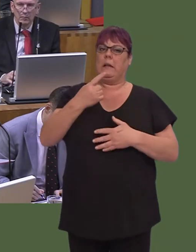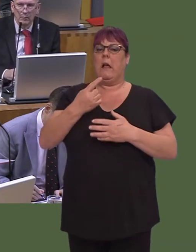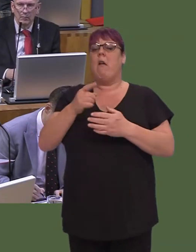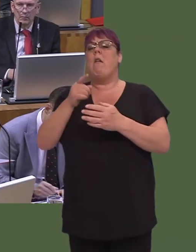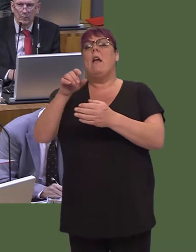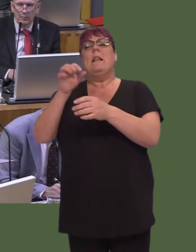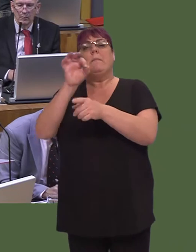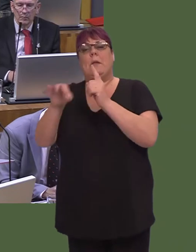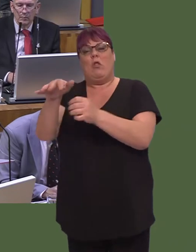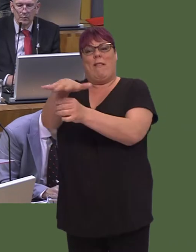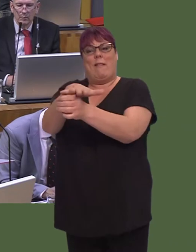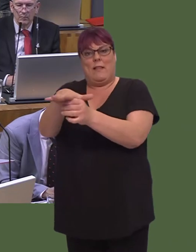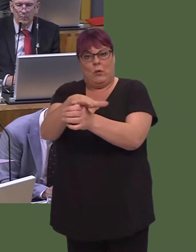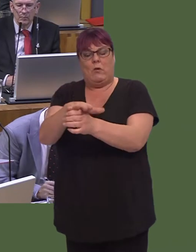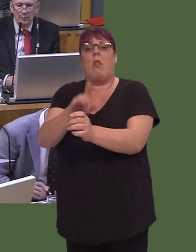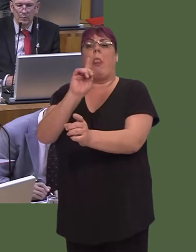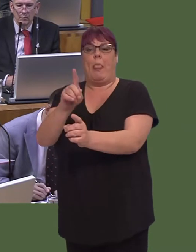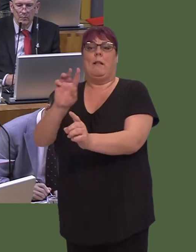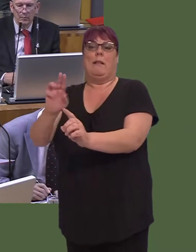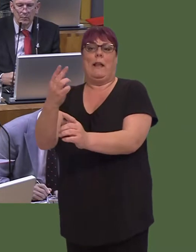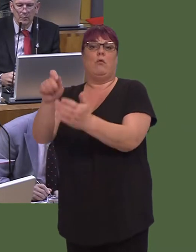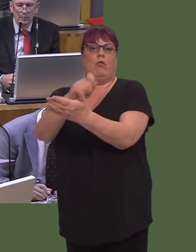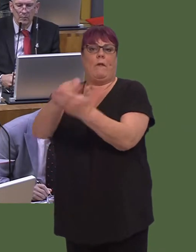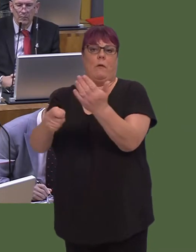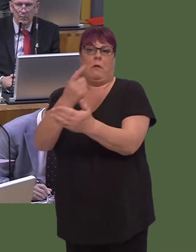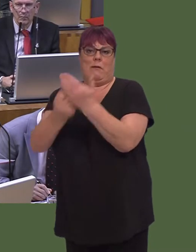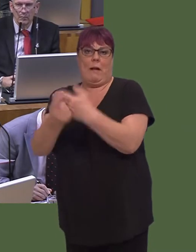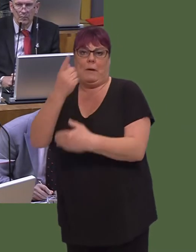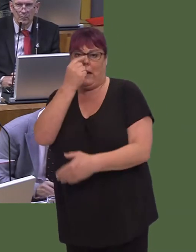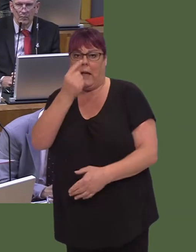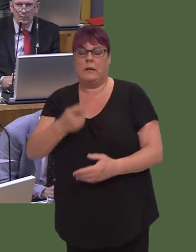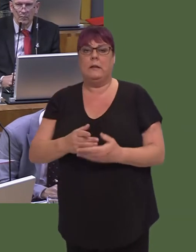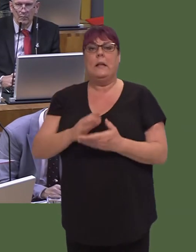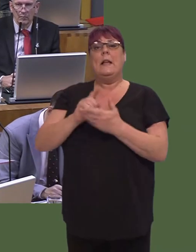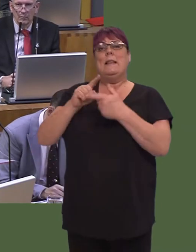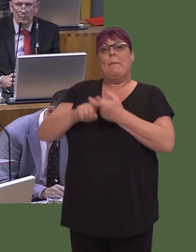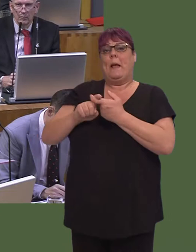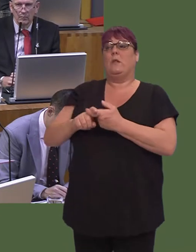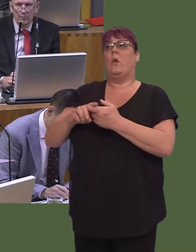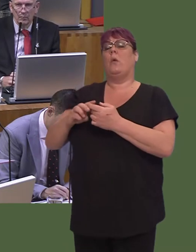The first is whether or not there is an agreement at the Westminster Parliament and here and the Scottish Parliament.